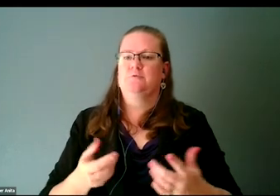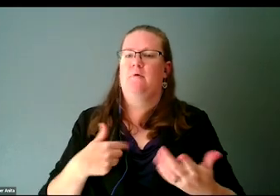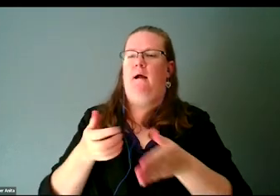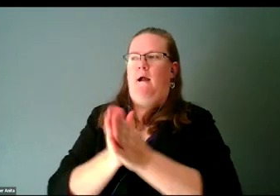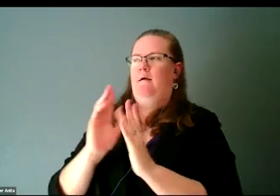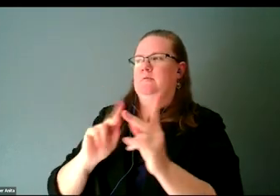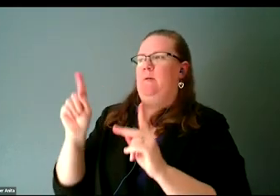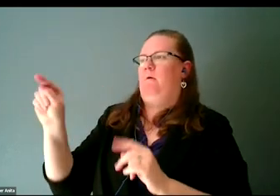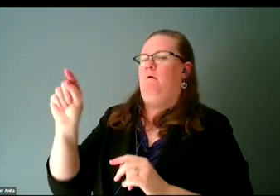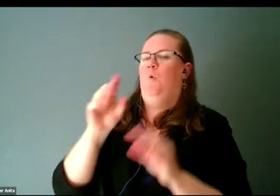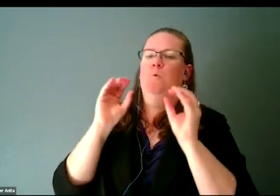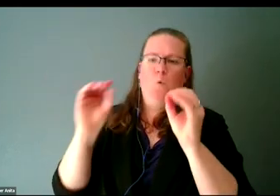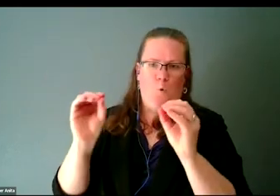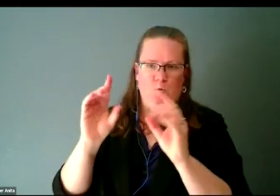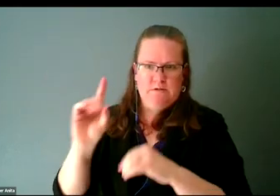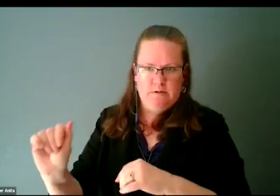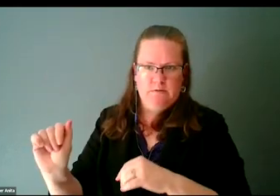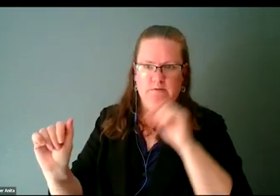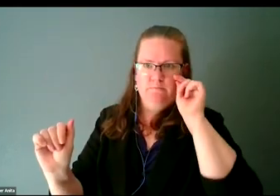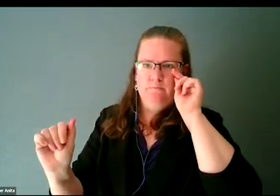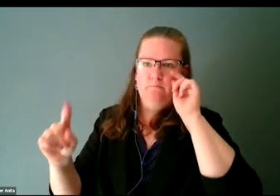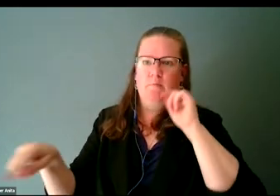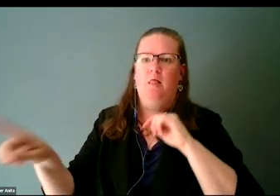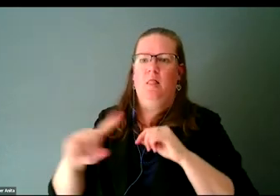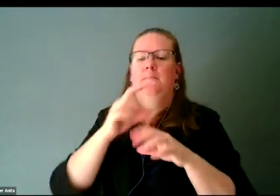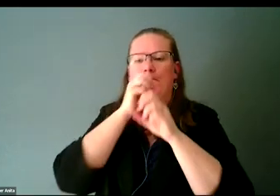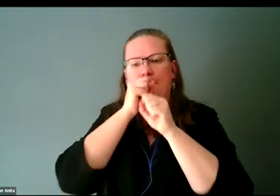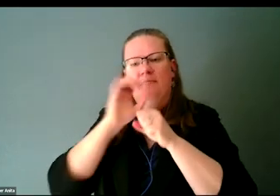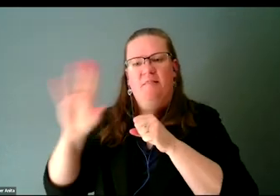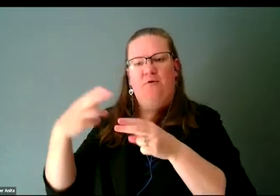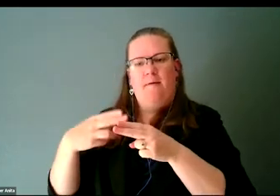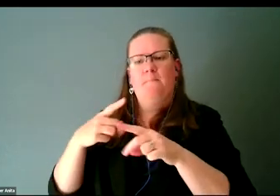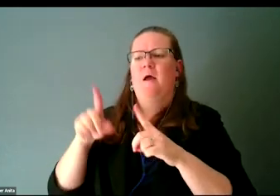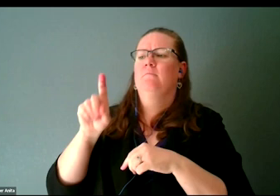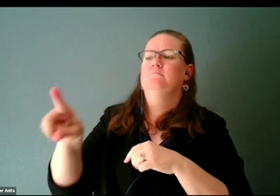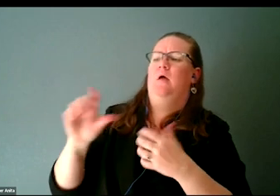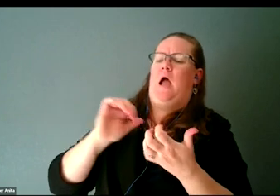and they remained anonymous, how they would define a disability culture.